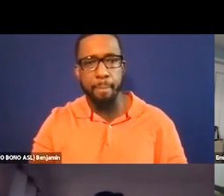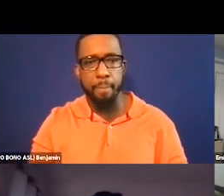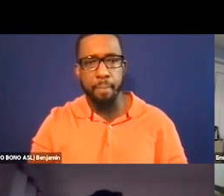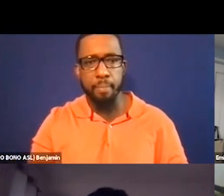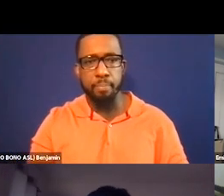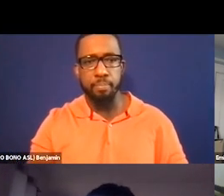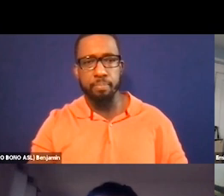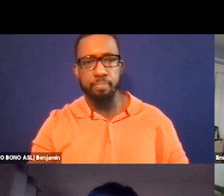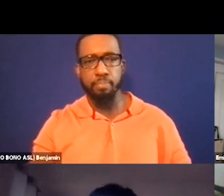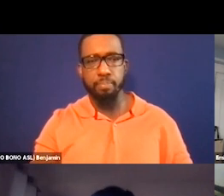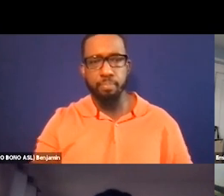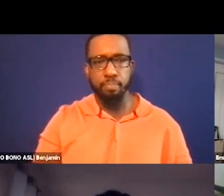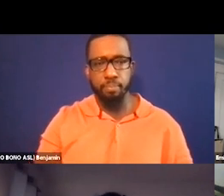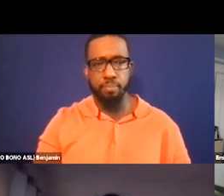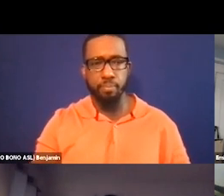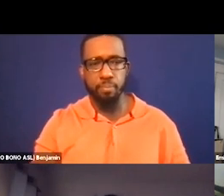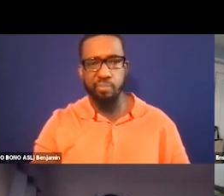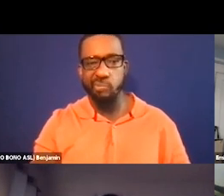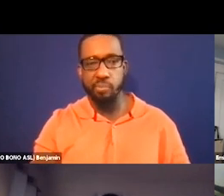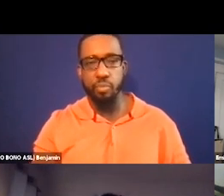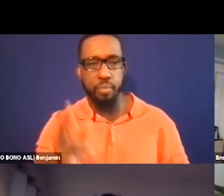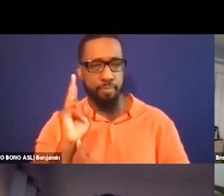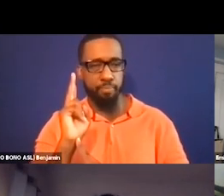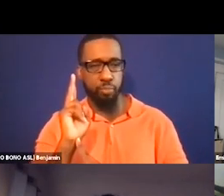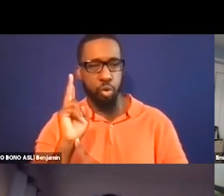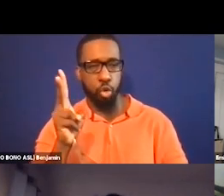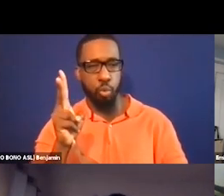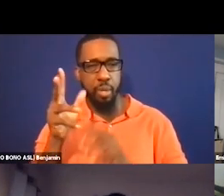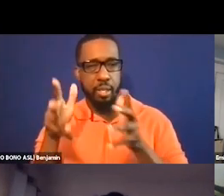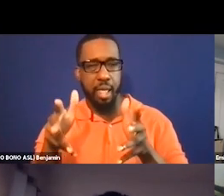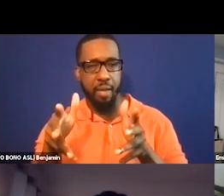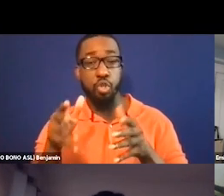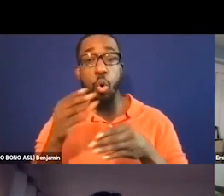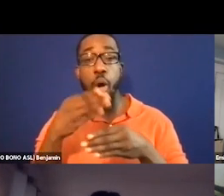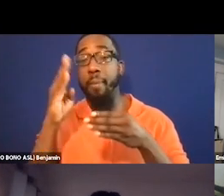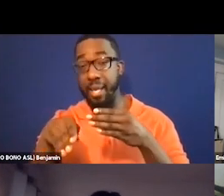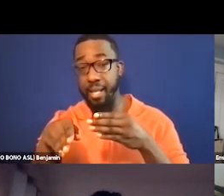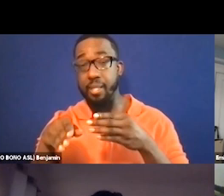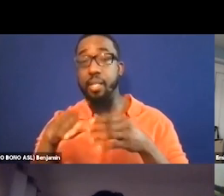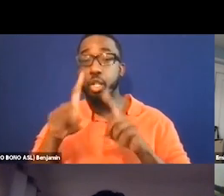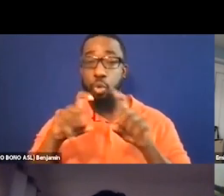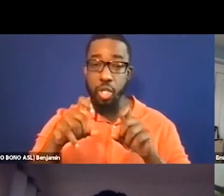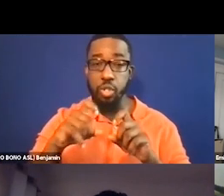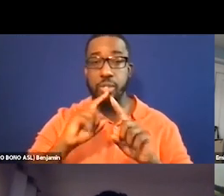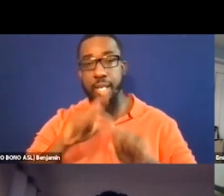Thank you both. So we have about two minutes left. I'm going to end the Q and A section and just move into closing the session out.